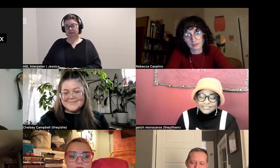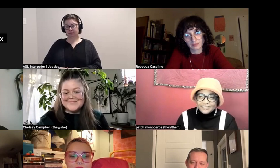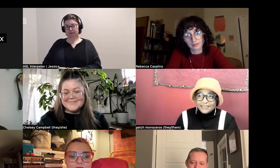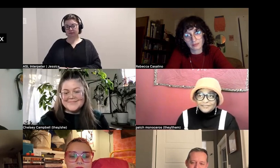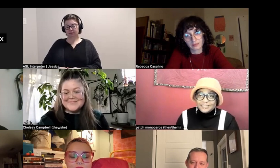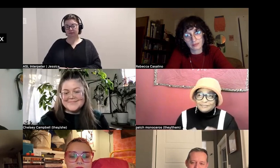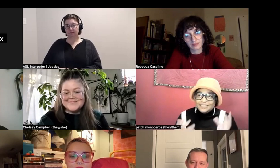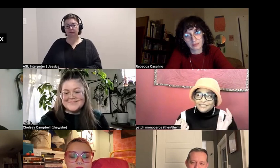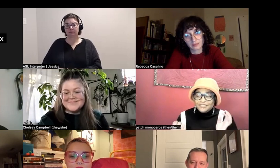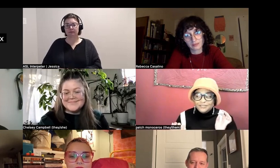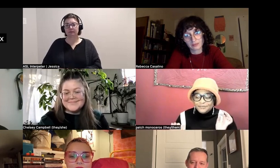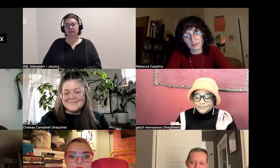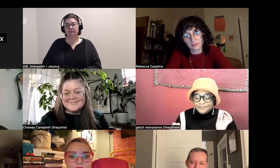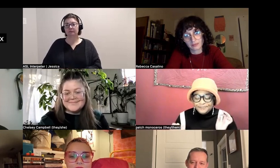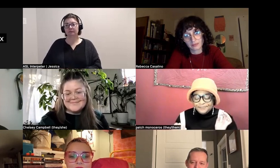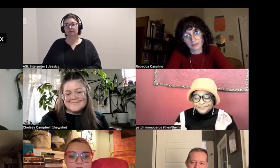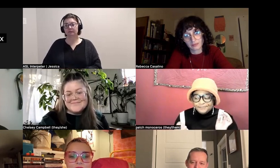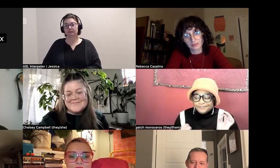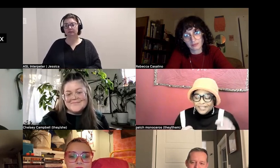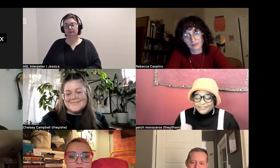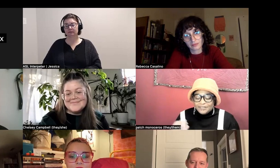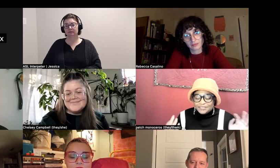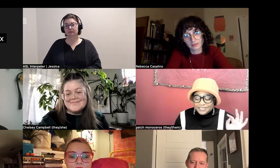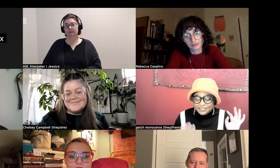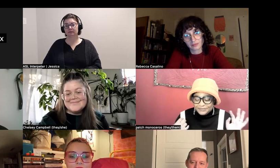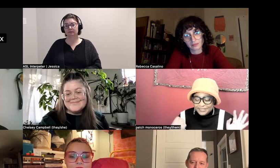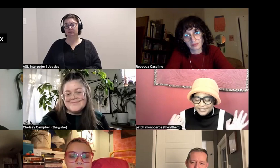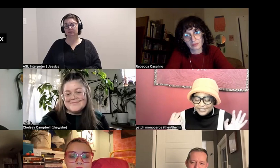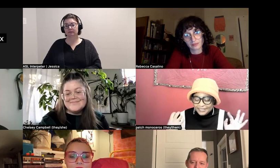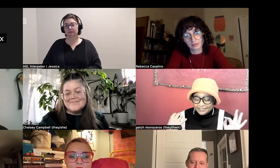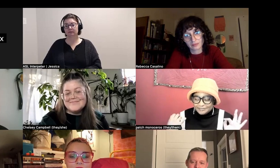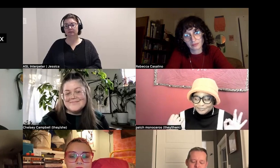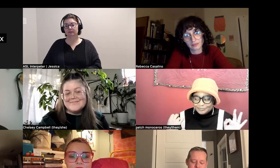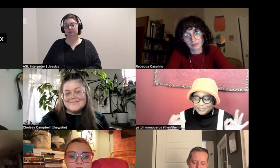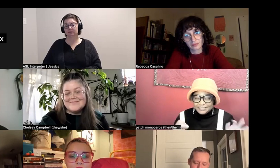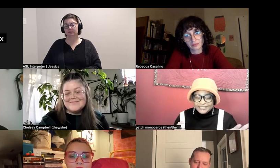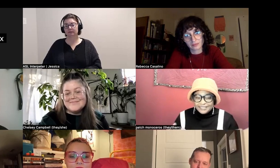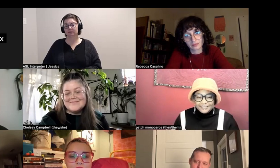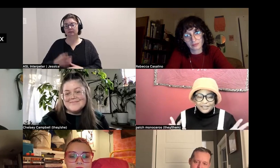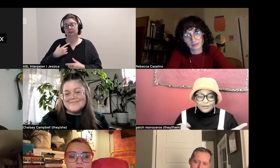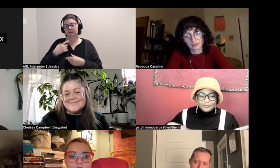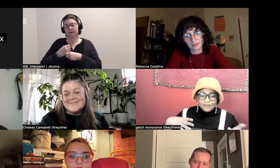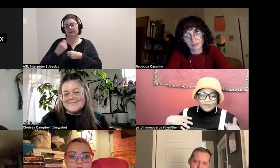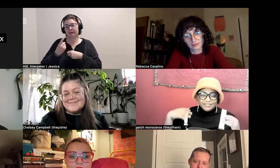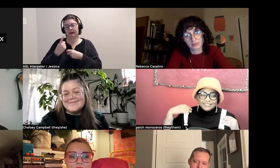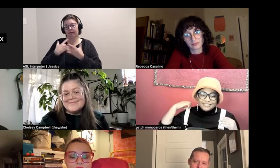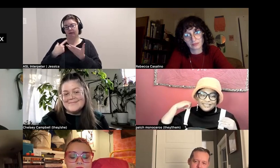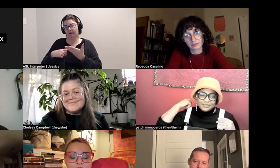wanted to kind of make something to have a conversation with like being stuck at home for all the reasons